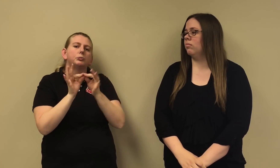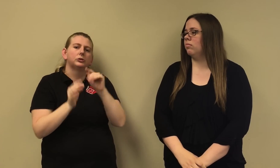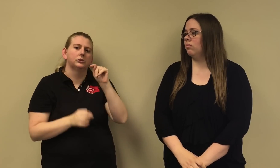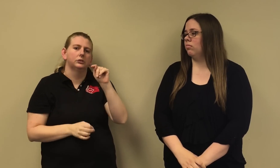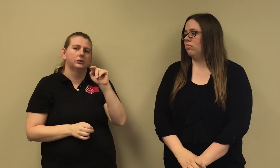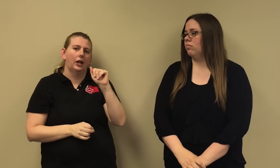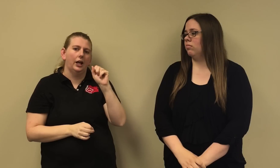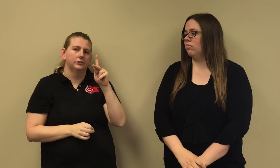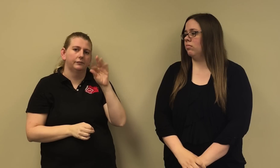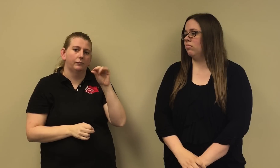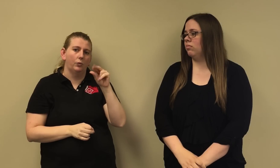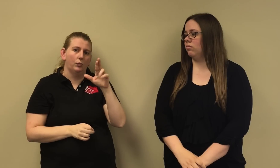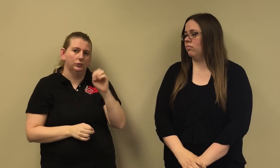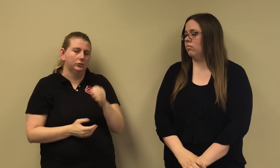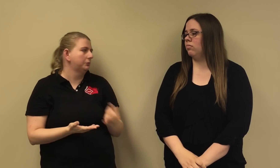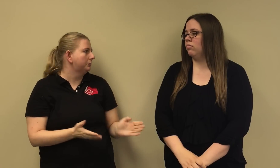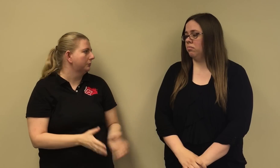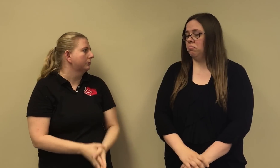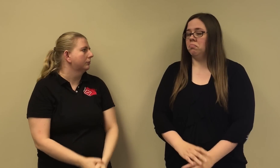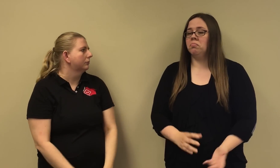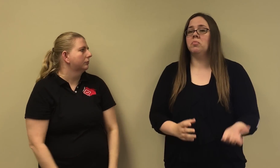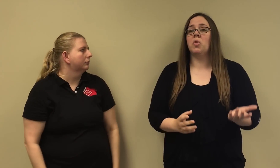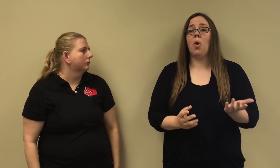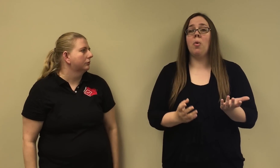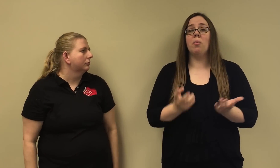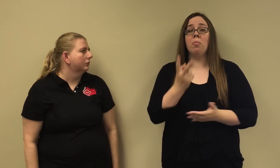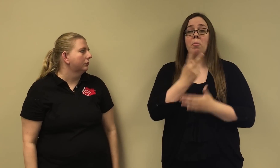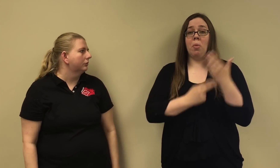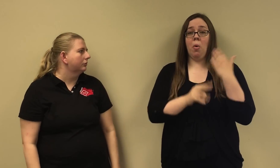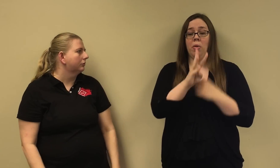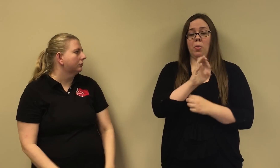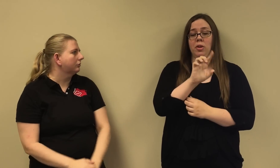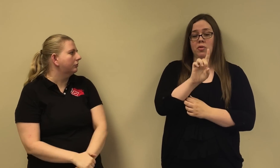Both Christina and I have agreed and has formed this Taskforce. Christina will explain further.